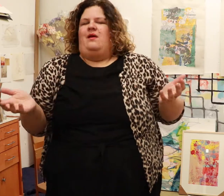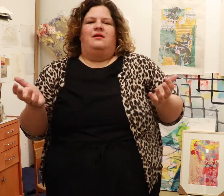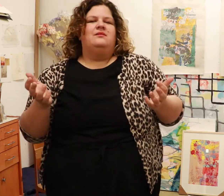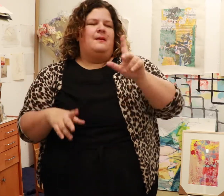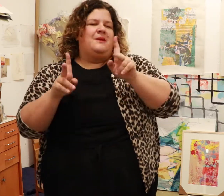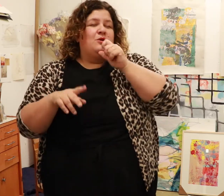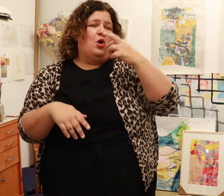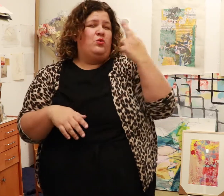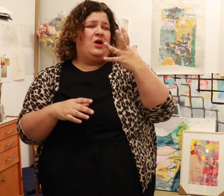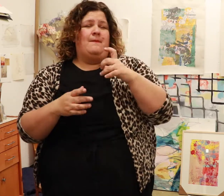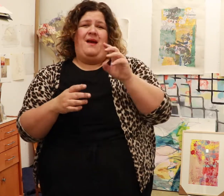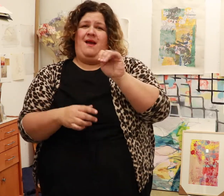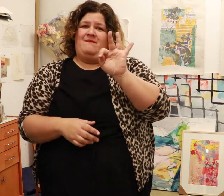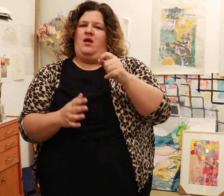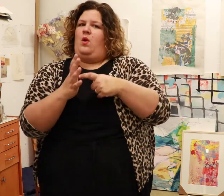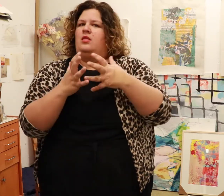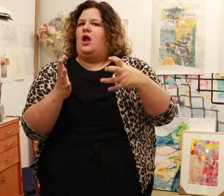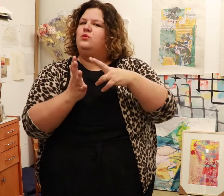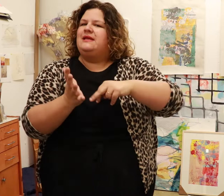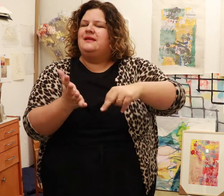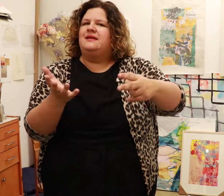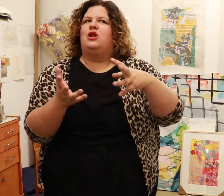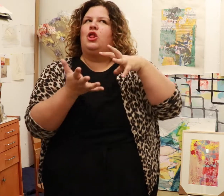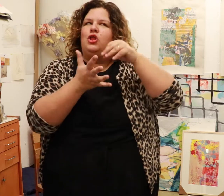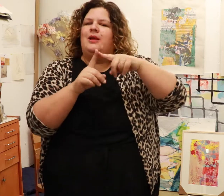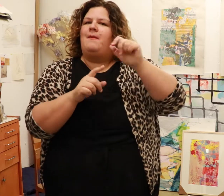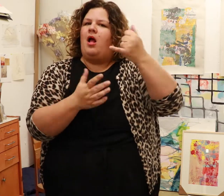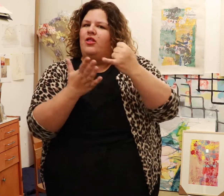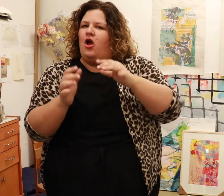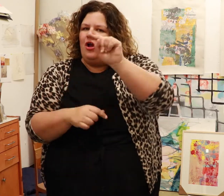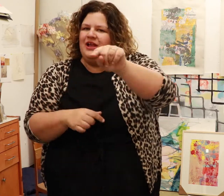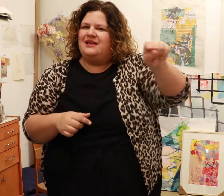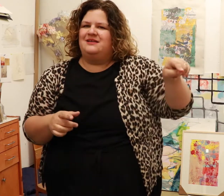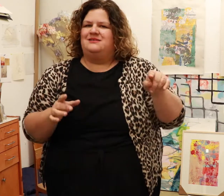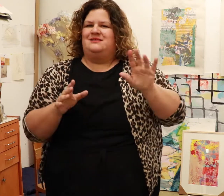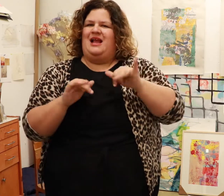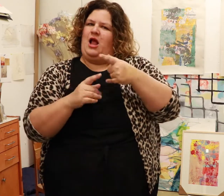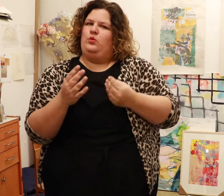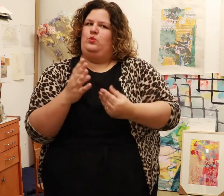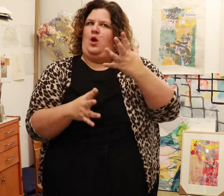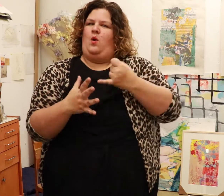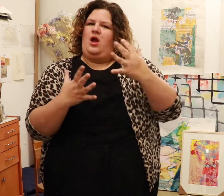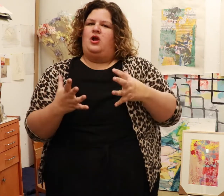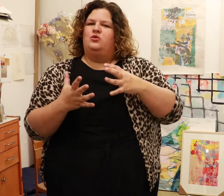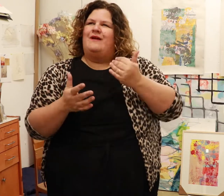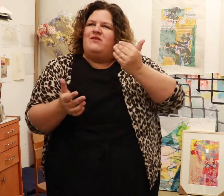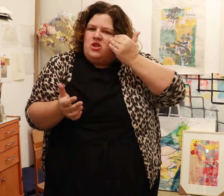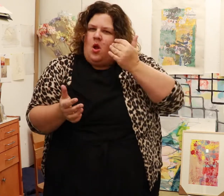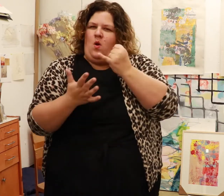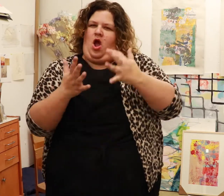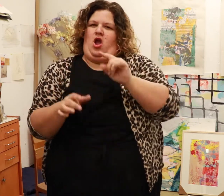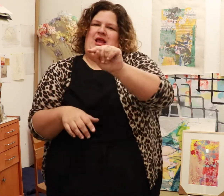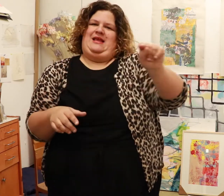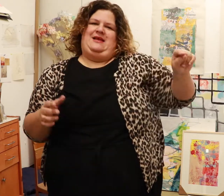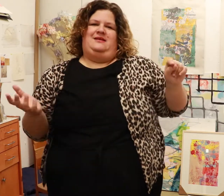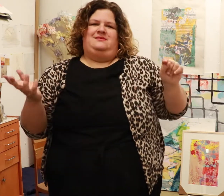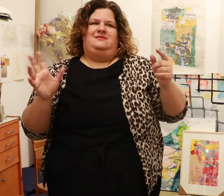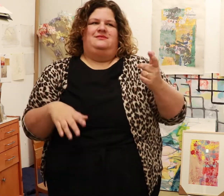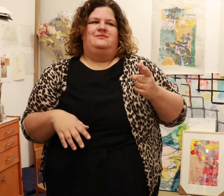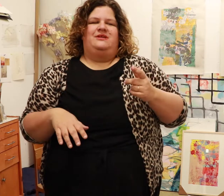People don’t realize that a MFA includes a lot of reading and learning about other artists -- this is how you grow, learn, and know other artists and their work.